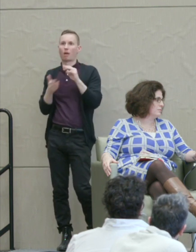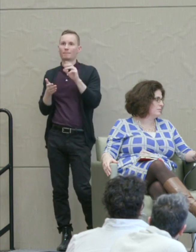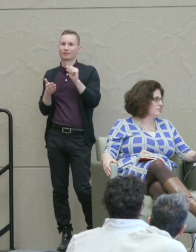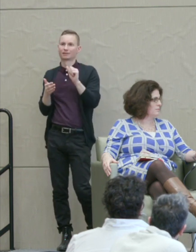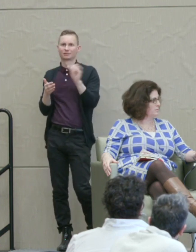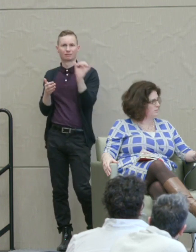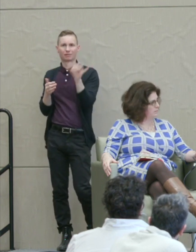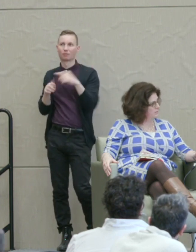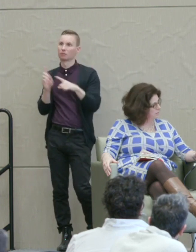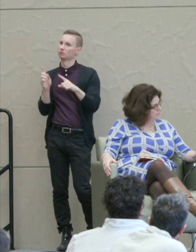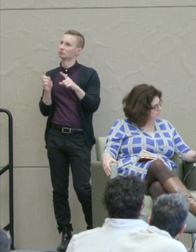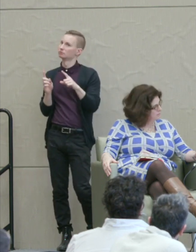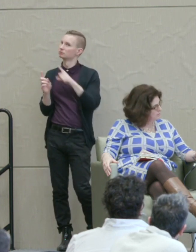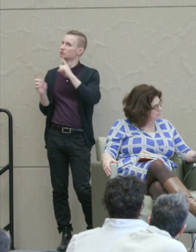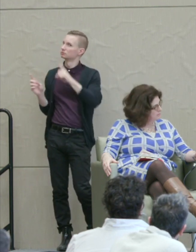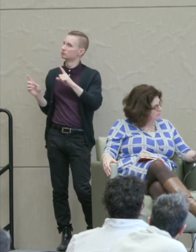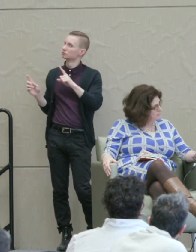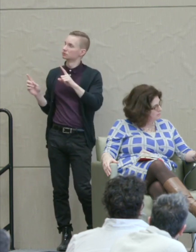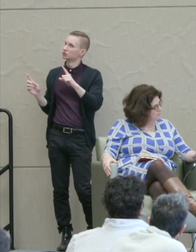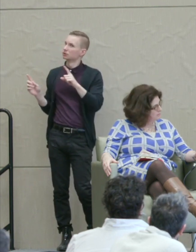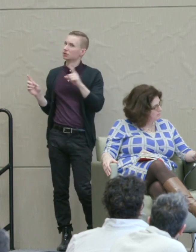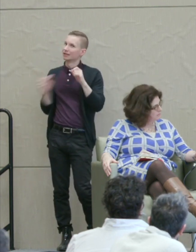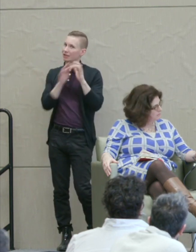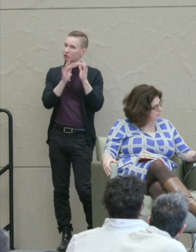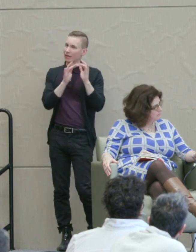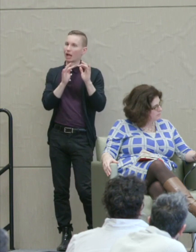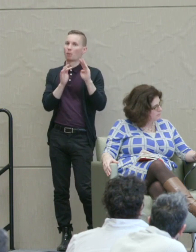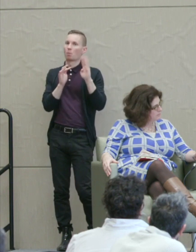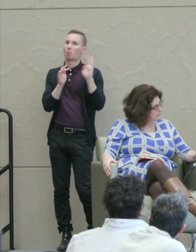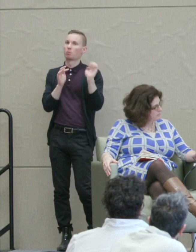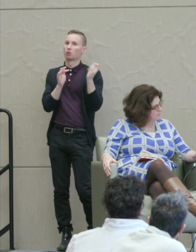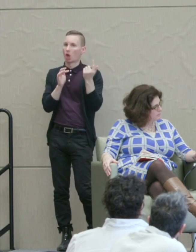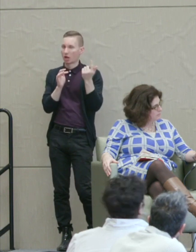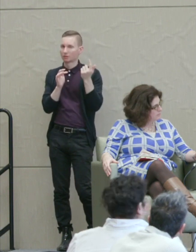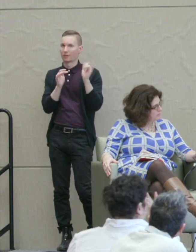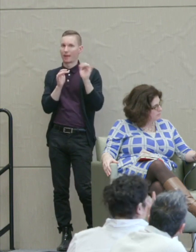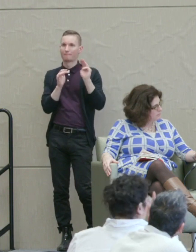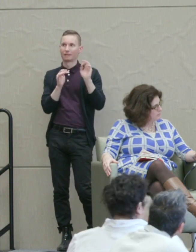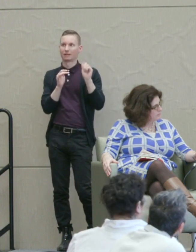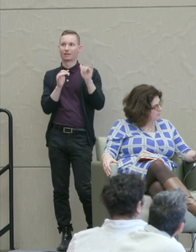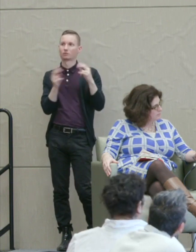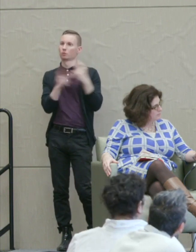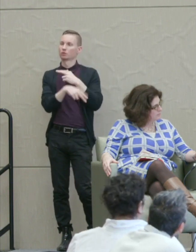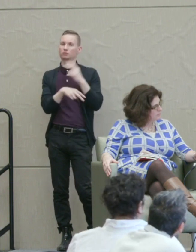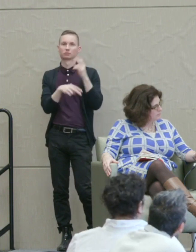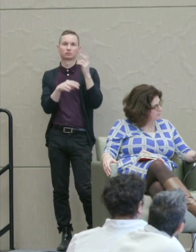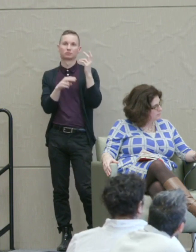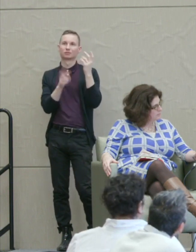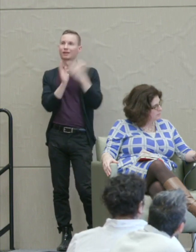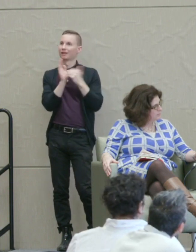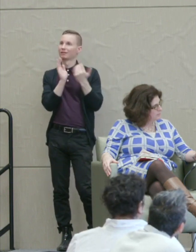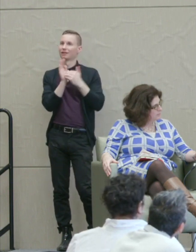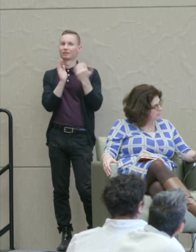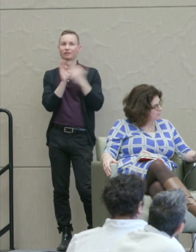But certainly the internet, the blogy media are the worst because it's just a constant shrill attack.